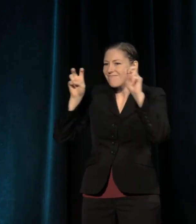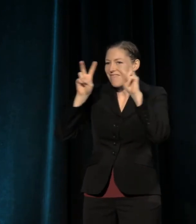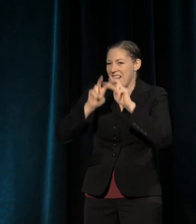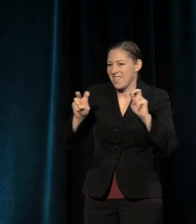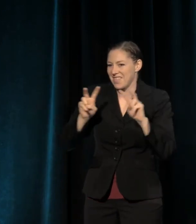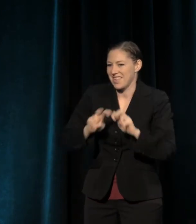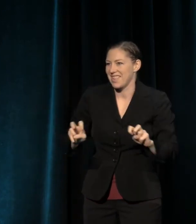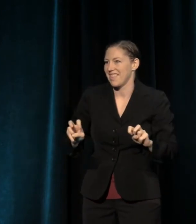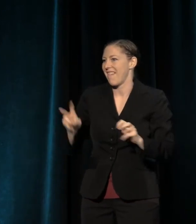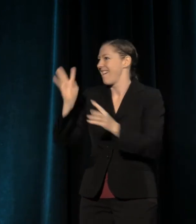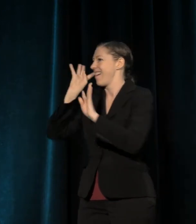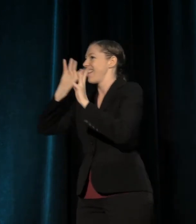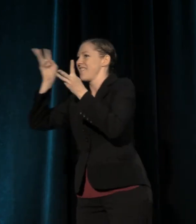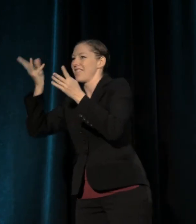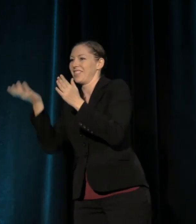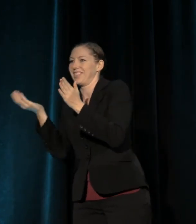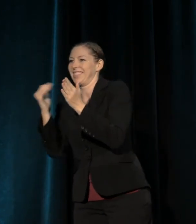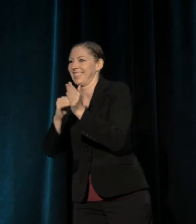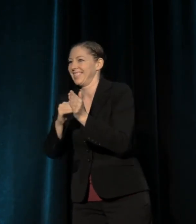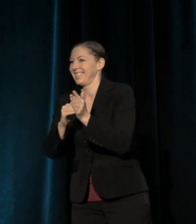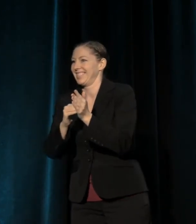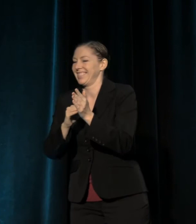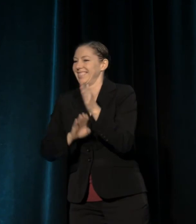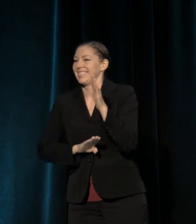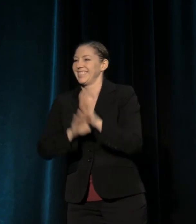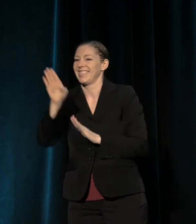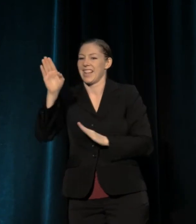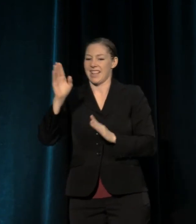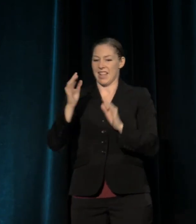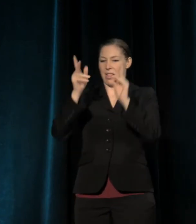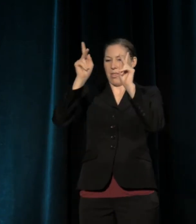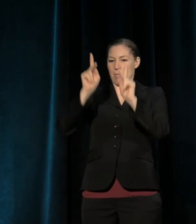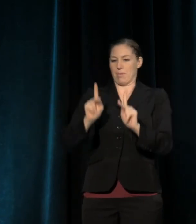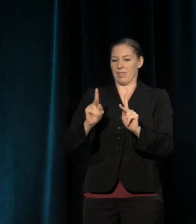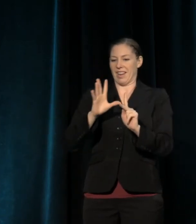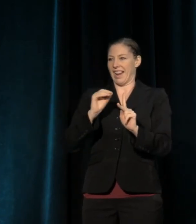Where the relationship between the individual and the community is restored.